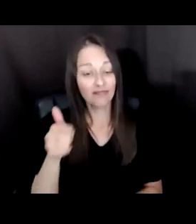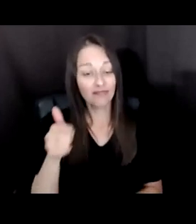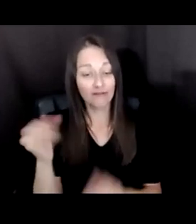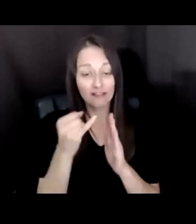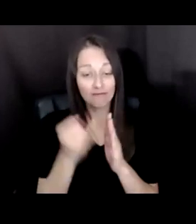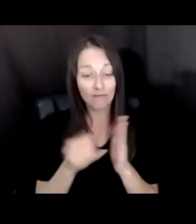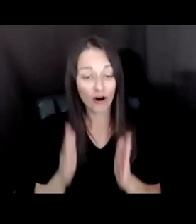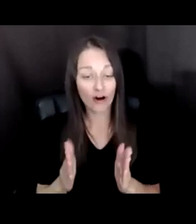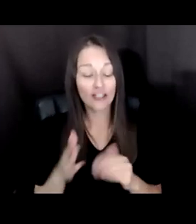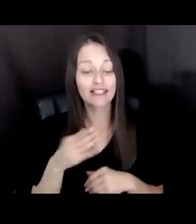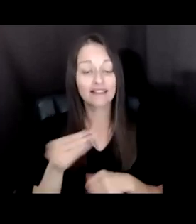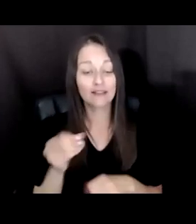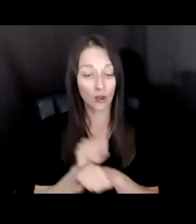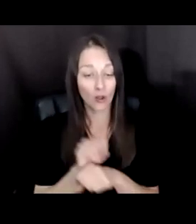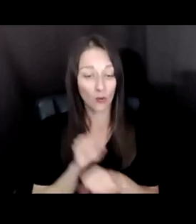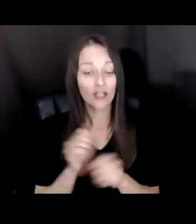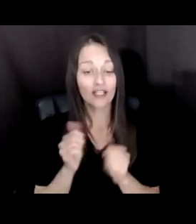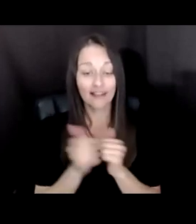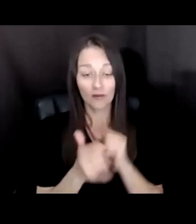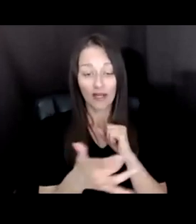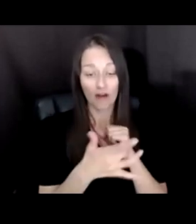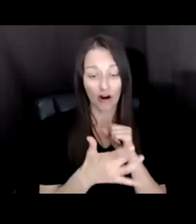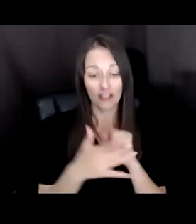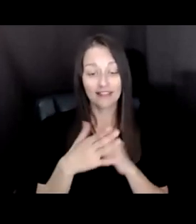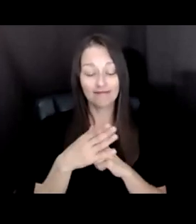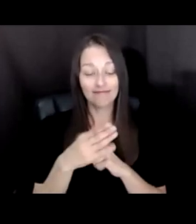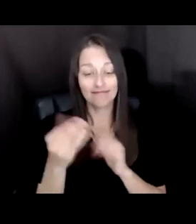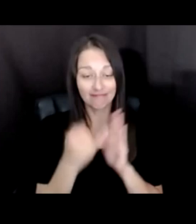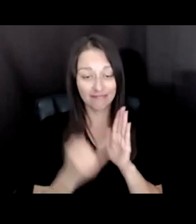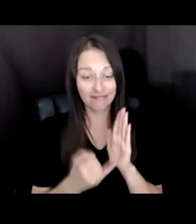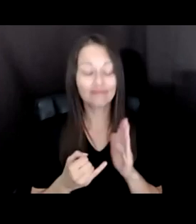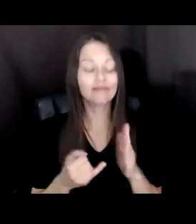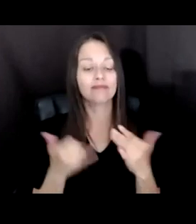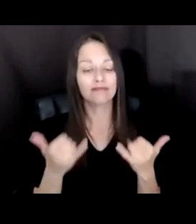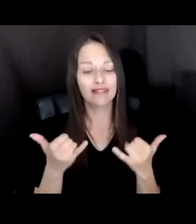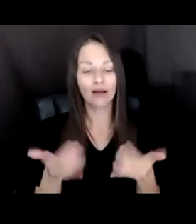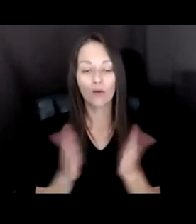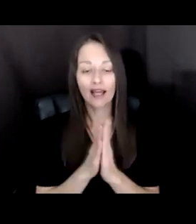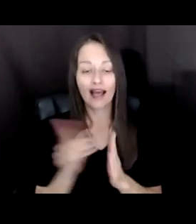INTERSECTION OF ARTS AND TECHNOLOGY, WE INVITE YOU TO USE THE HASHTAG TECH AS ART